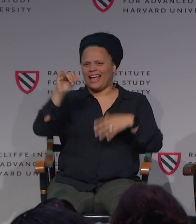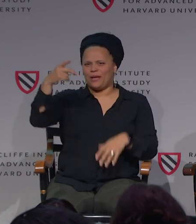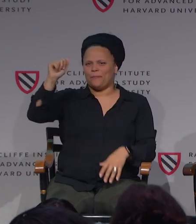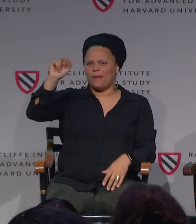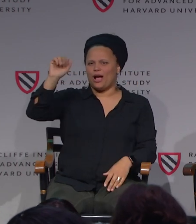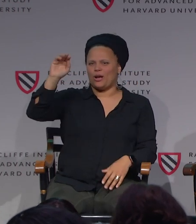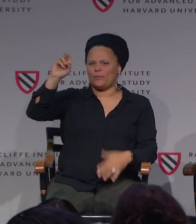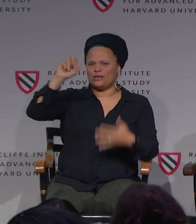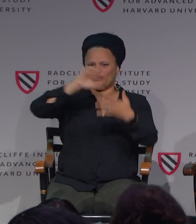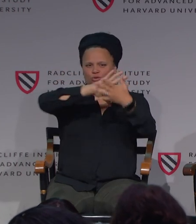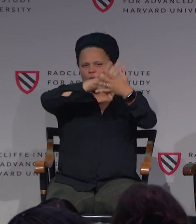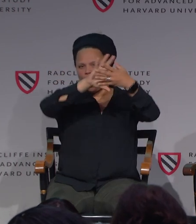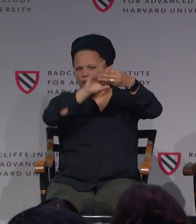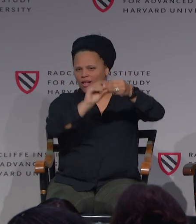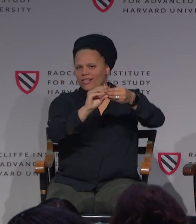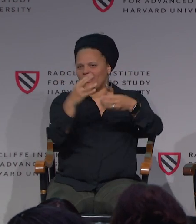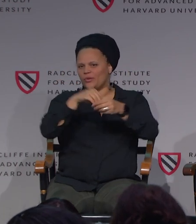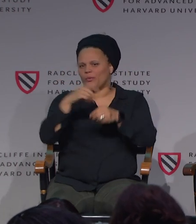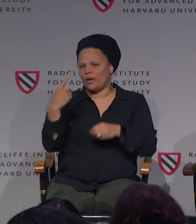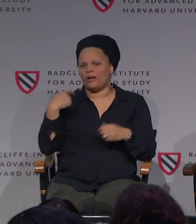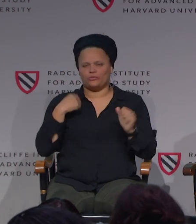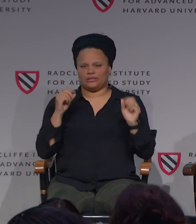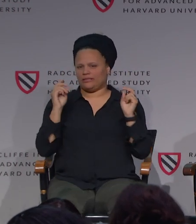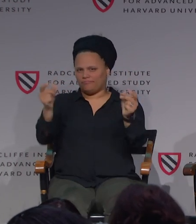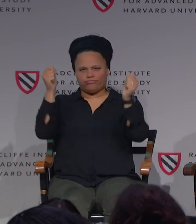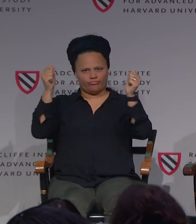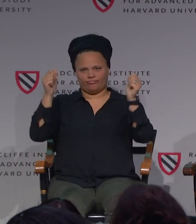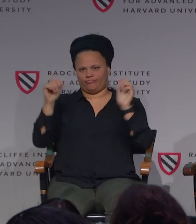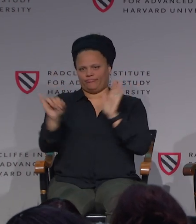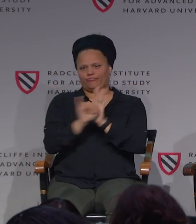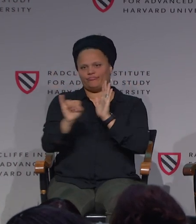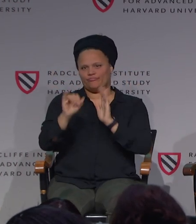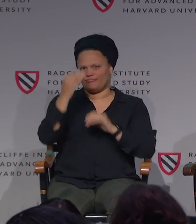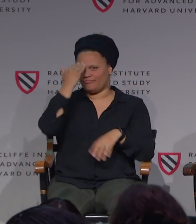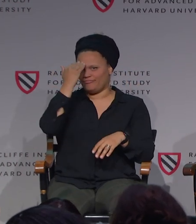So those are other ways within, again, how you morph along those parameters.